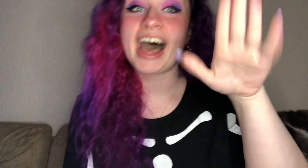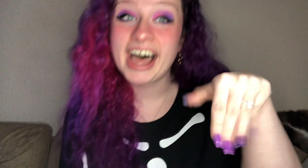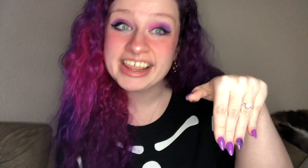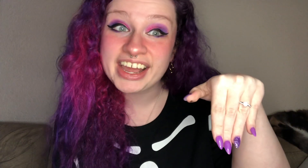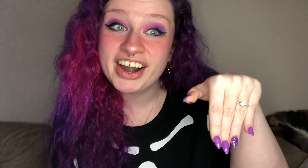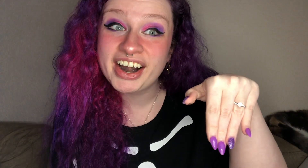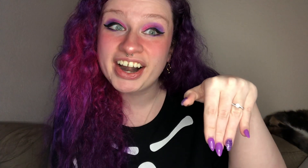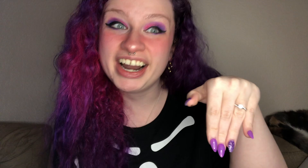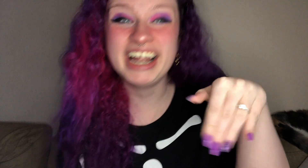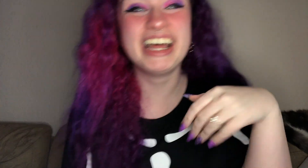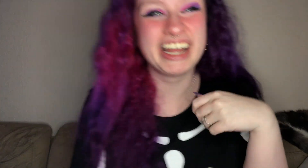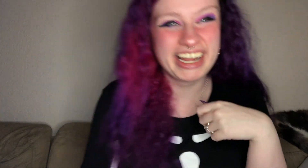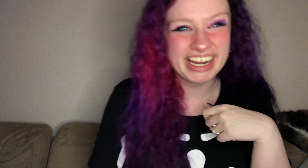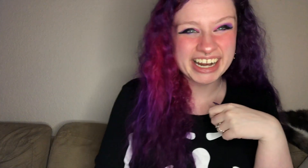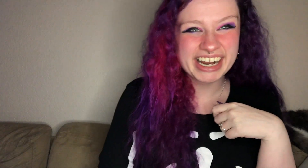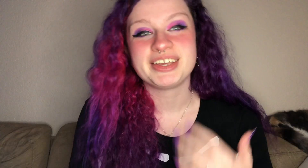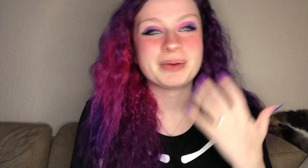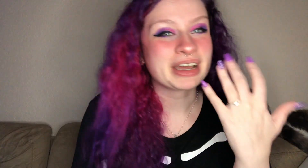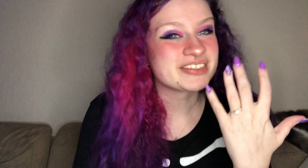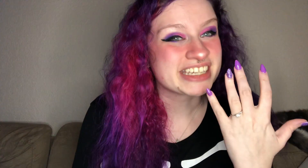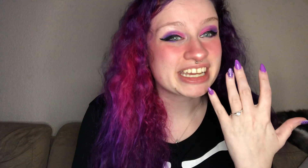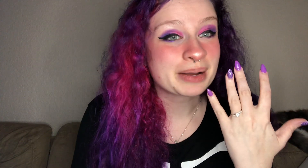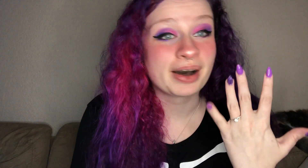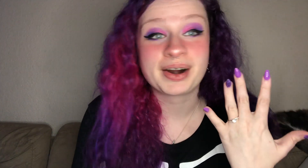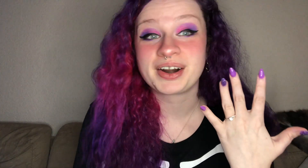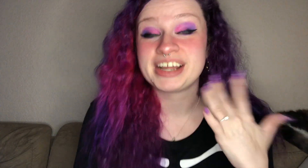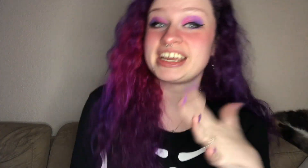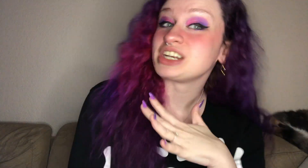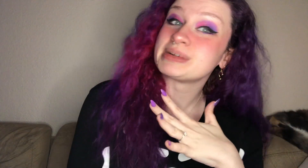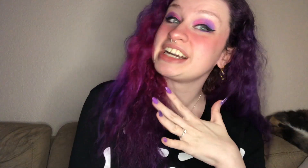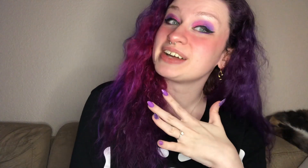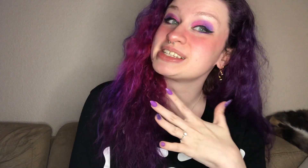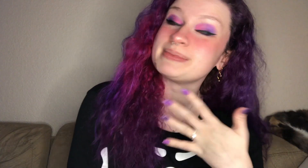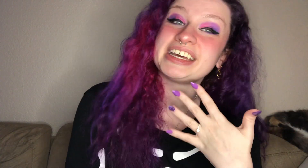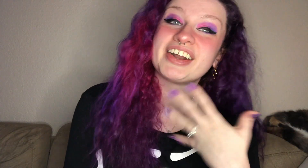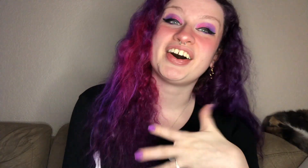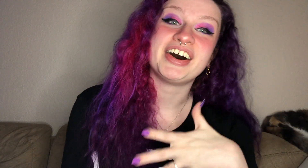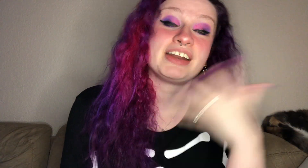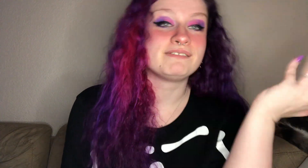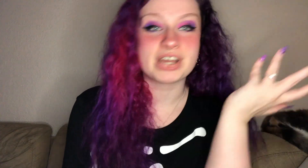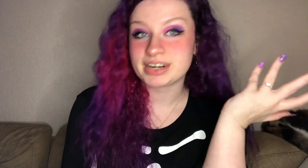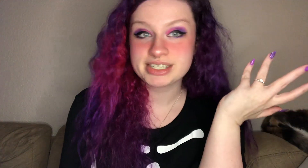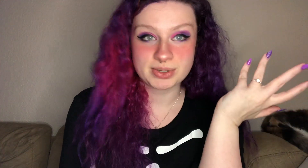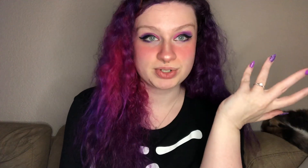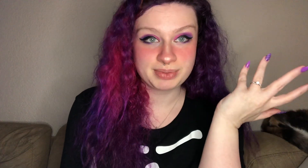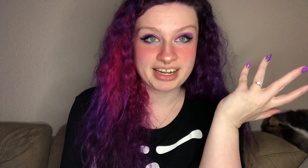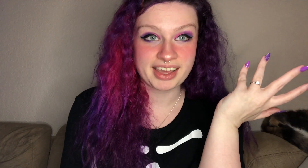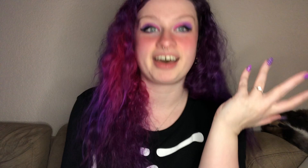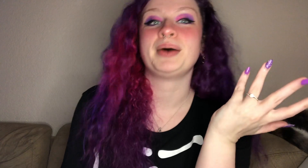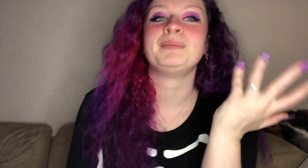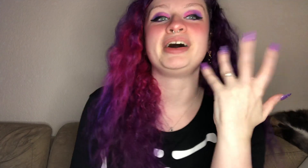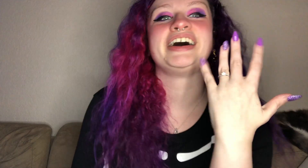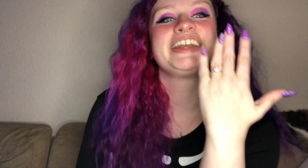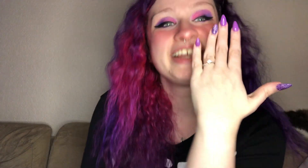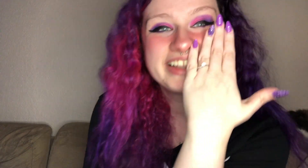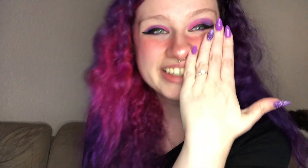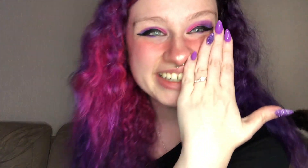hi there y'all might have seen our engagement announcement on various social media but look